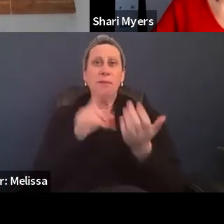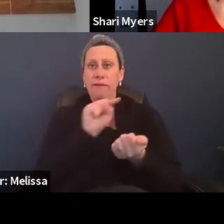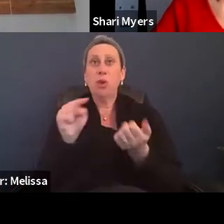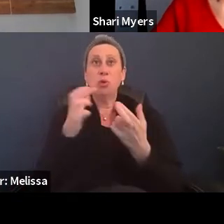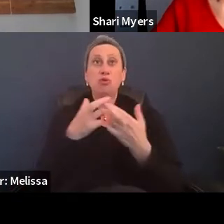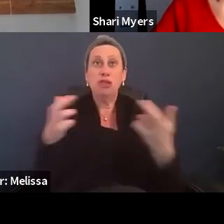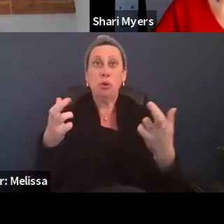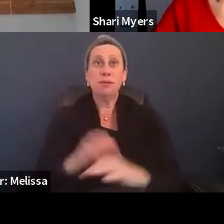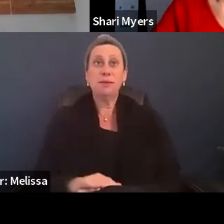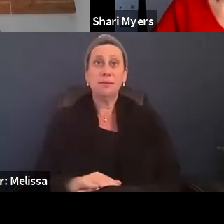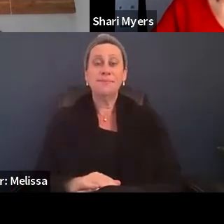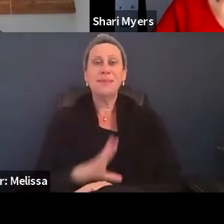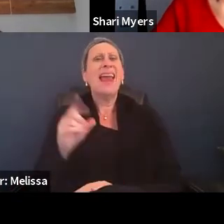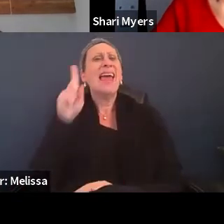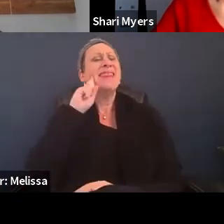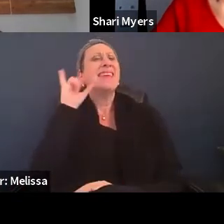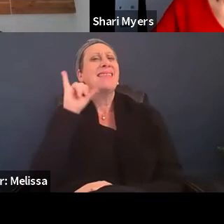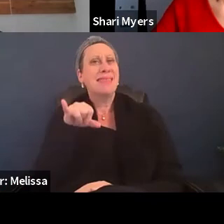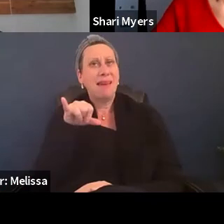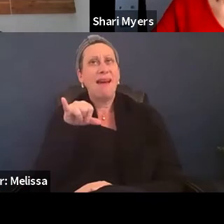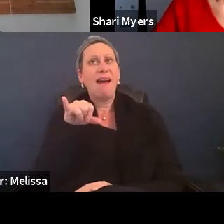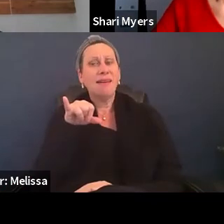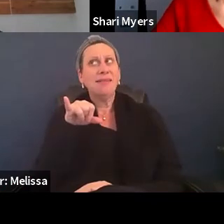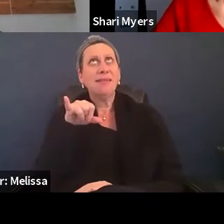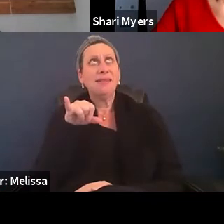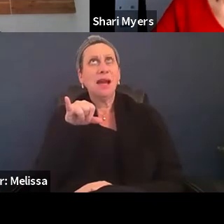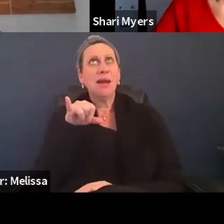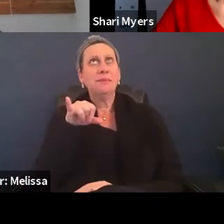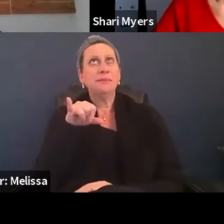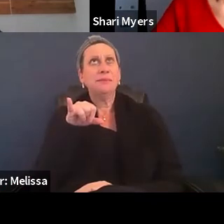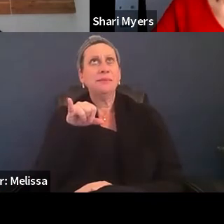And I think that that is little communicated